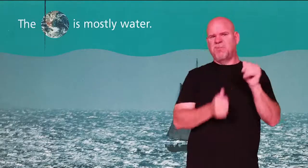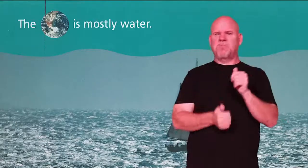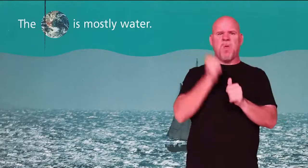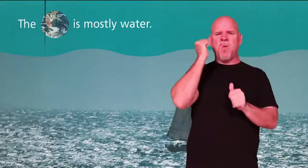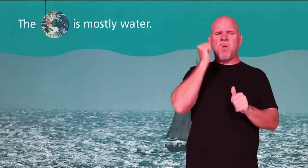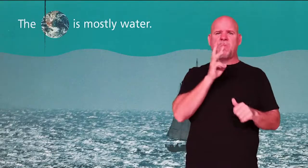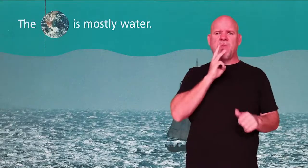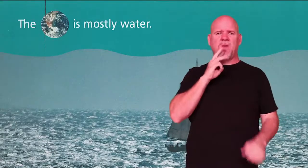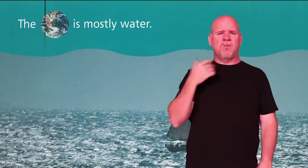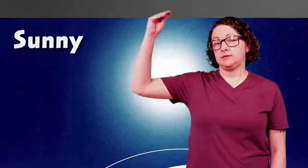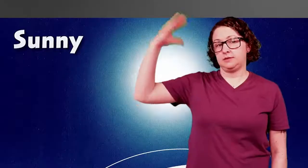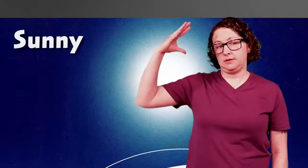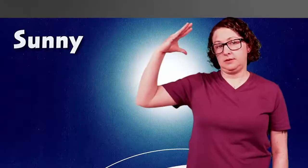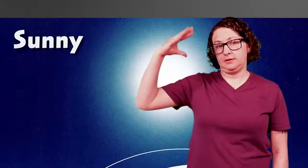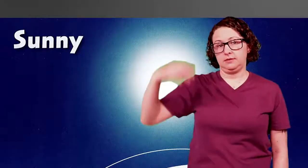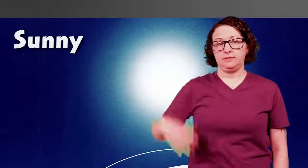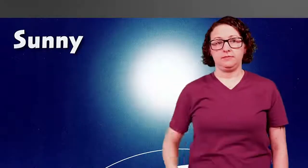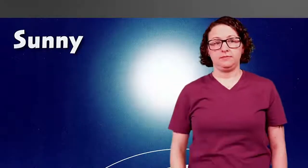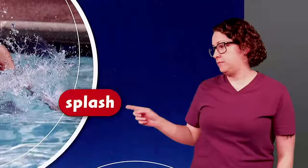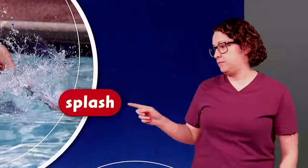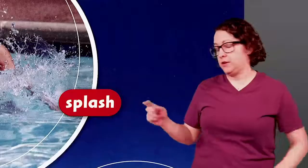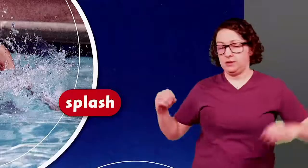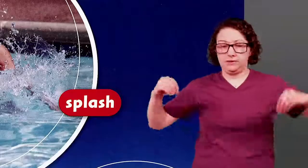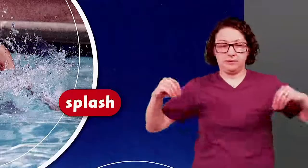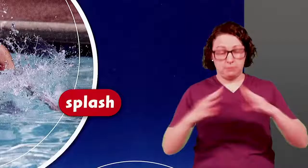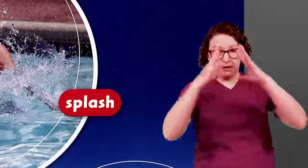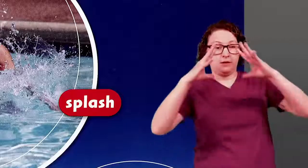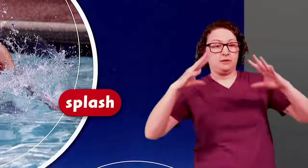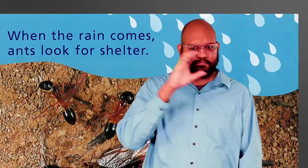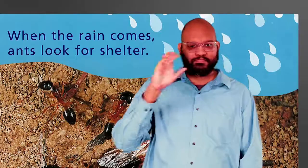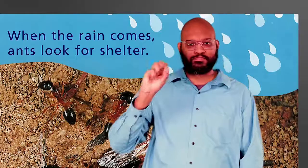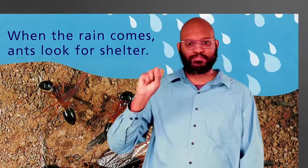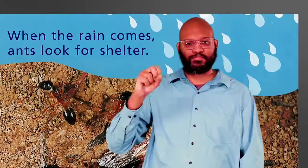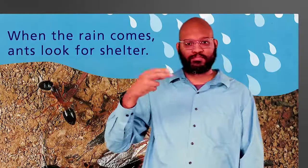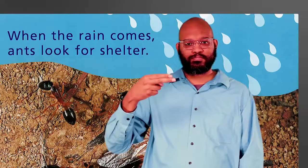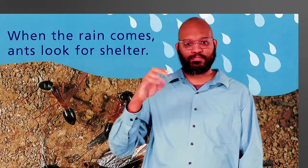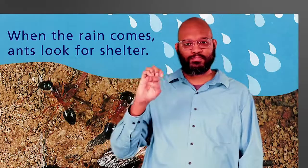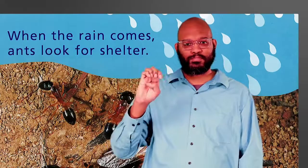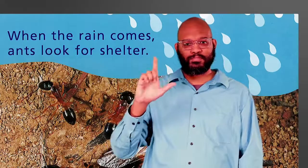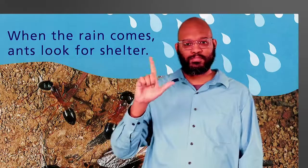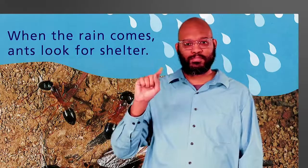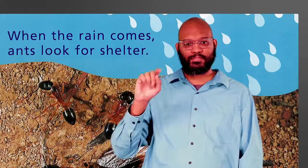the earth is mostly water sunny